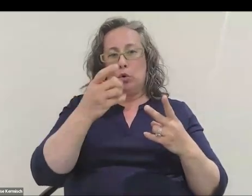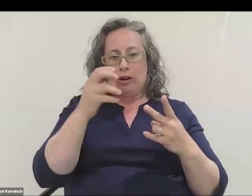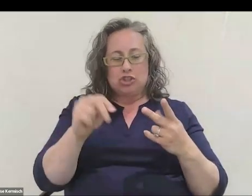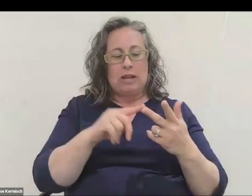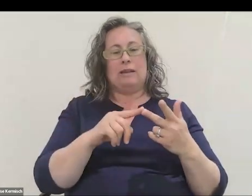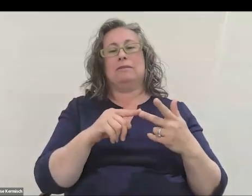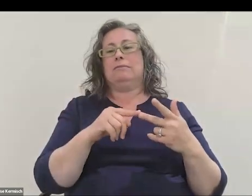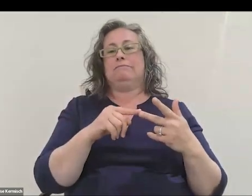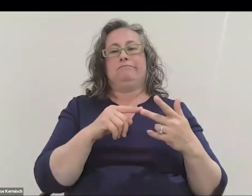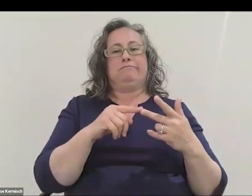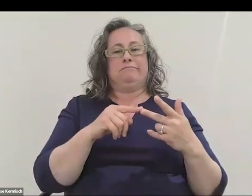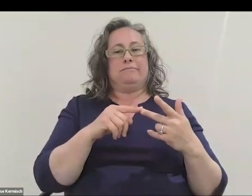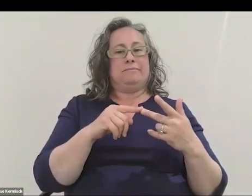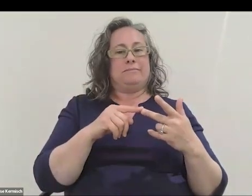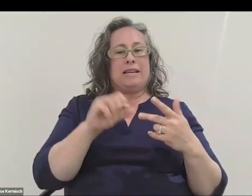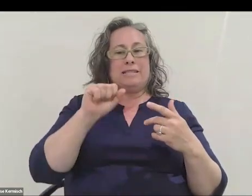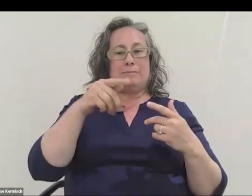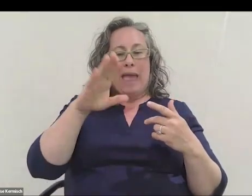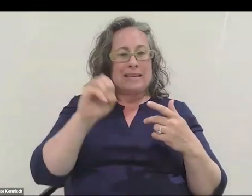push things forward.